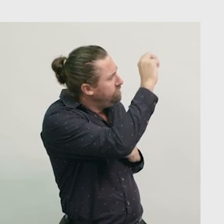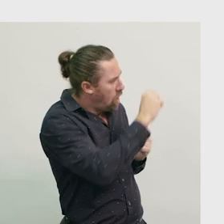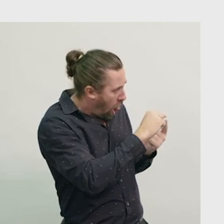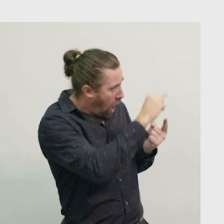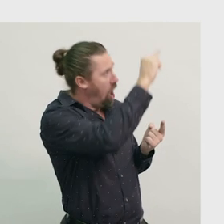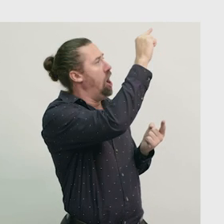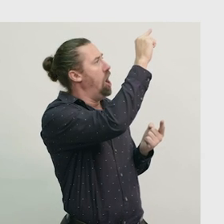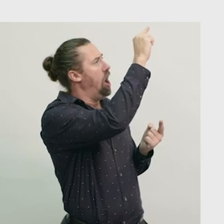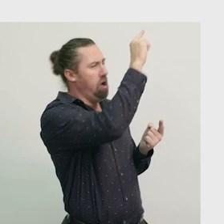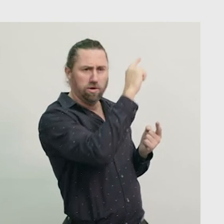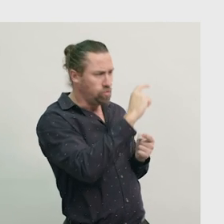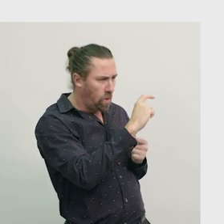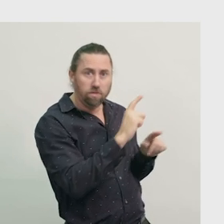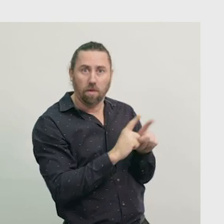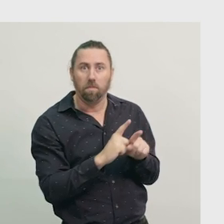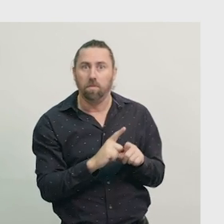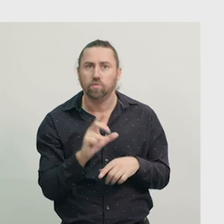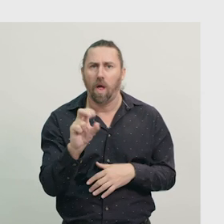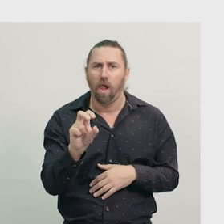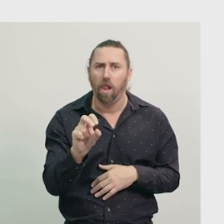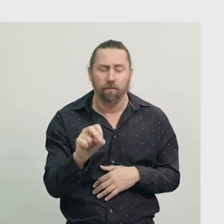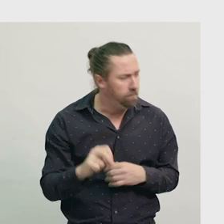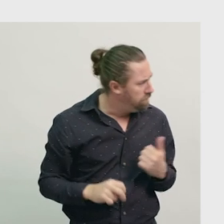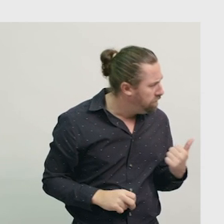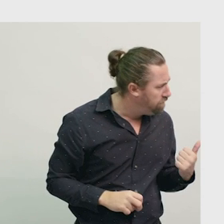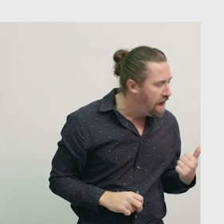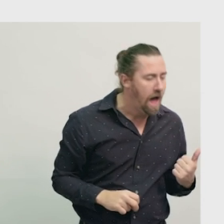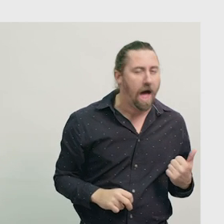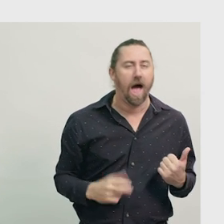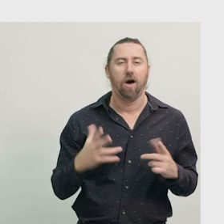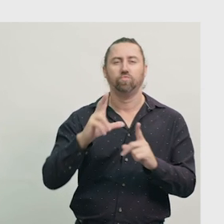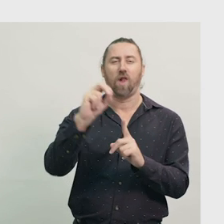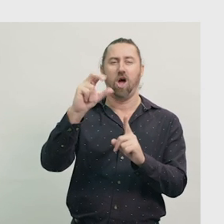and the short hand is on the 12 too. So this clock tells us the time is 12 o’clock.